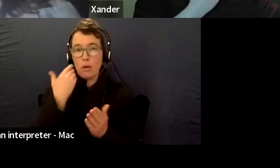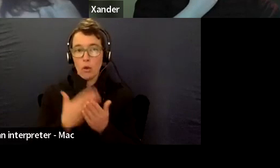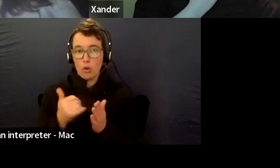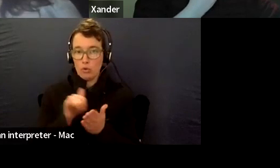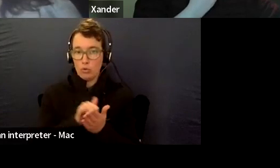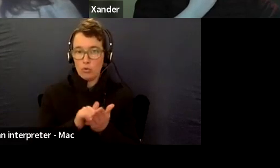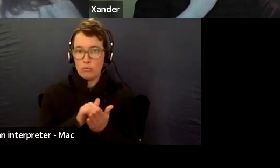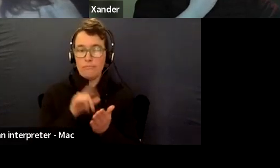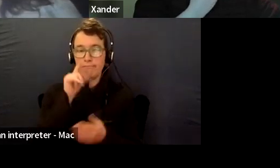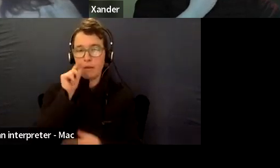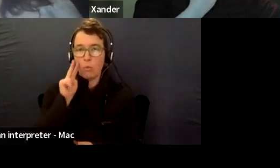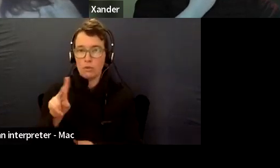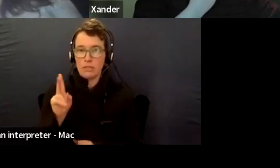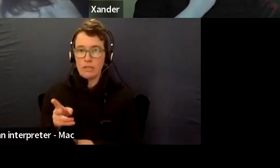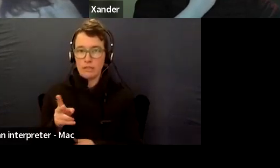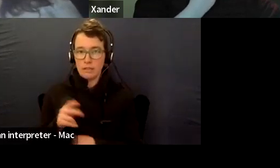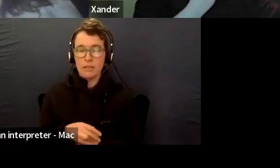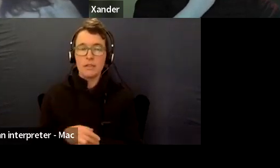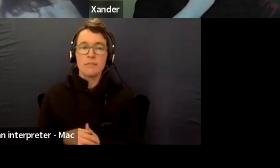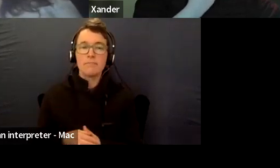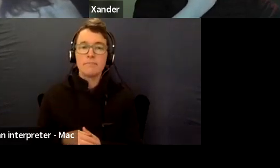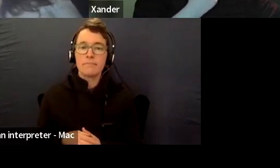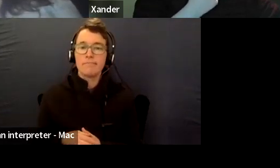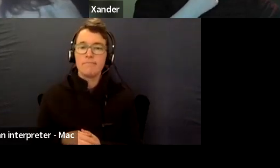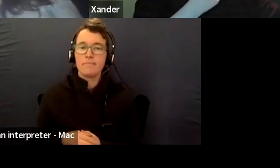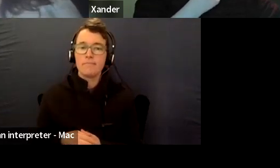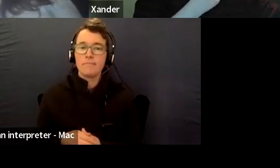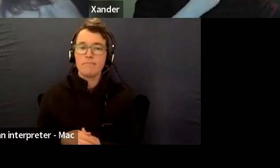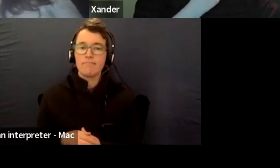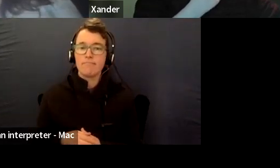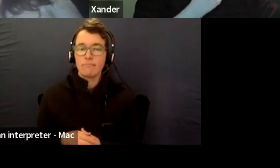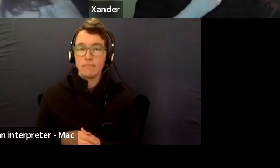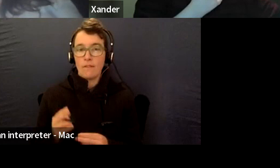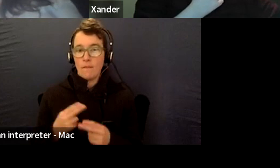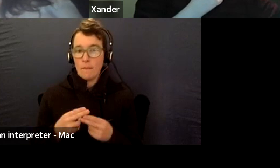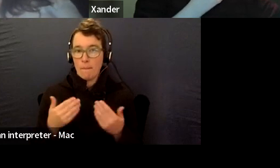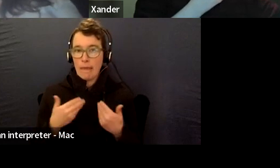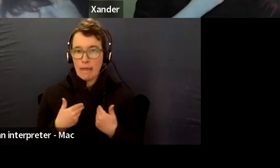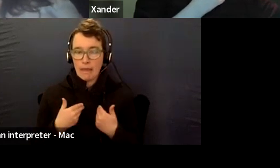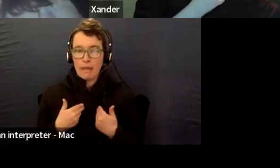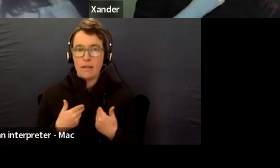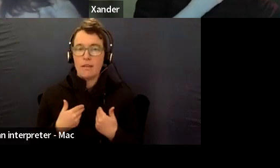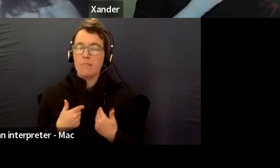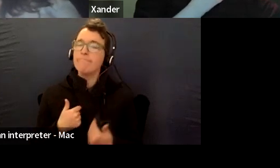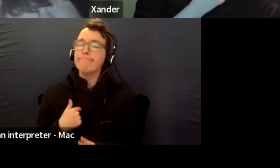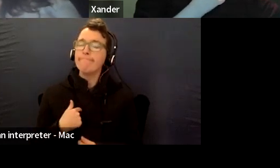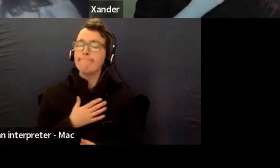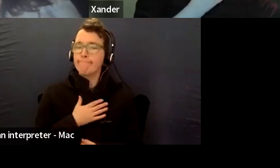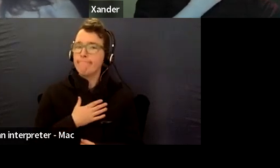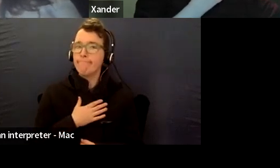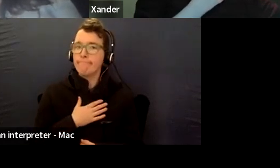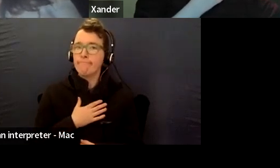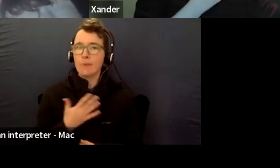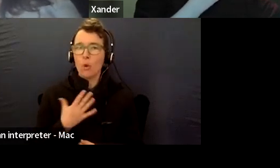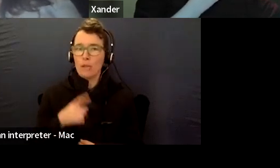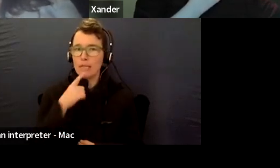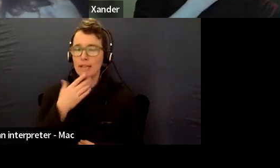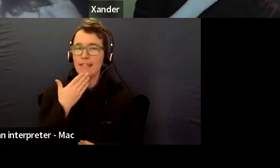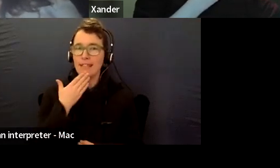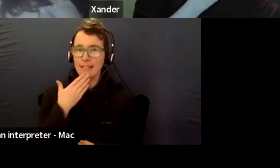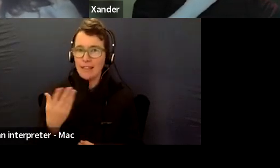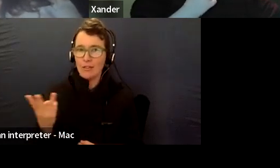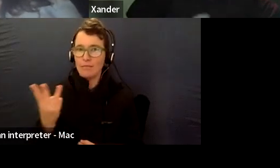And it really is important for me to say thank you to Isabel Zander and Emily.